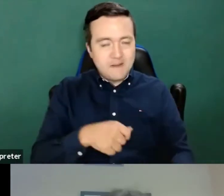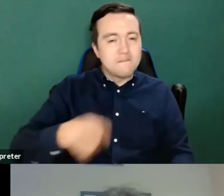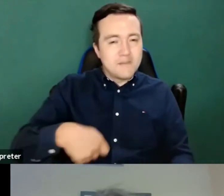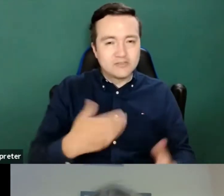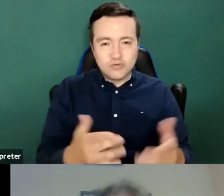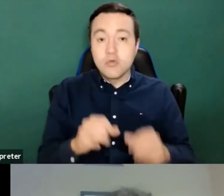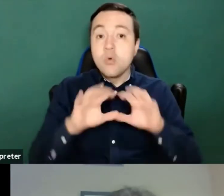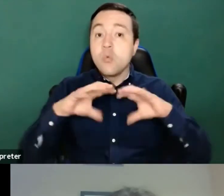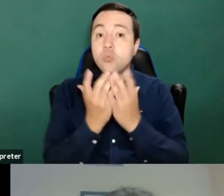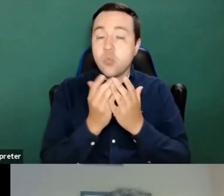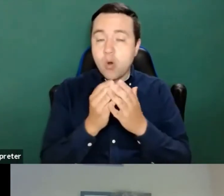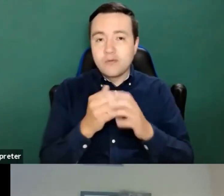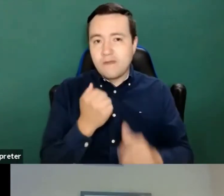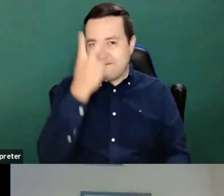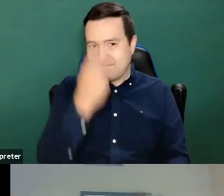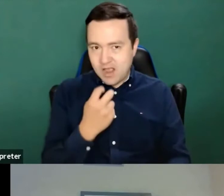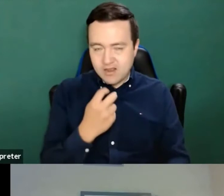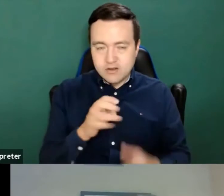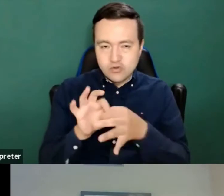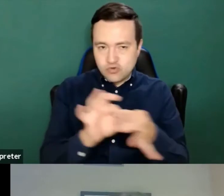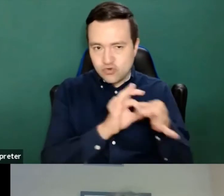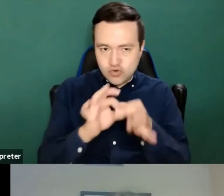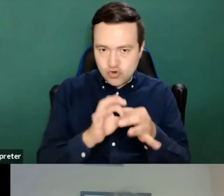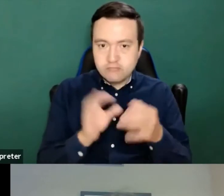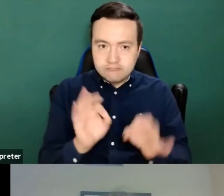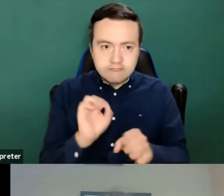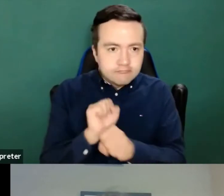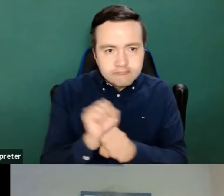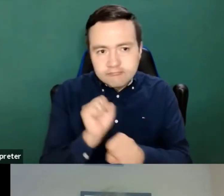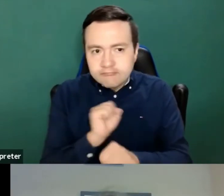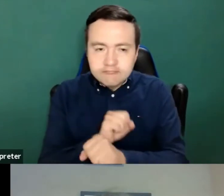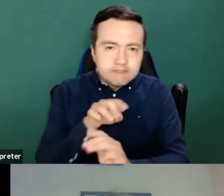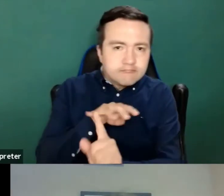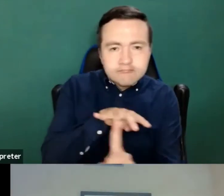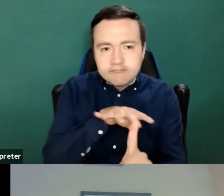And you are very right. I know more things regarding the directive than regular users.